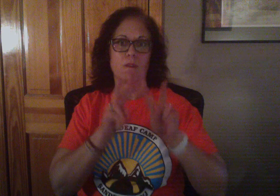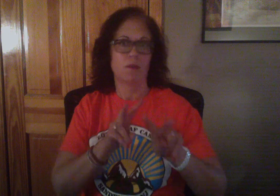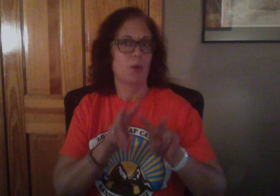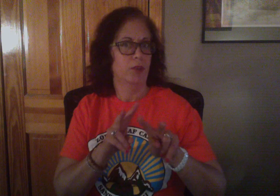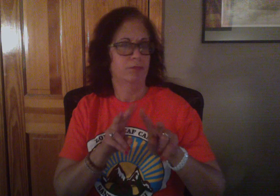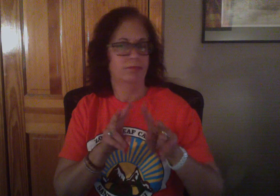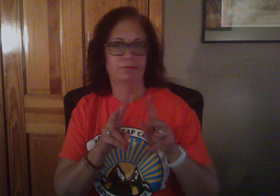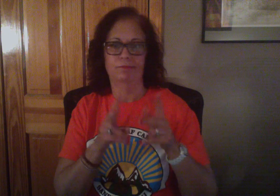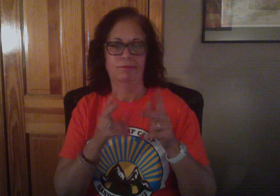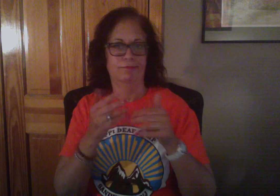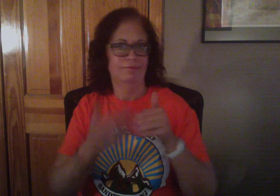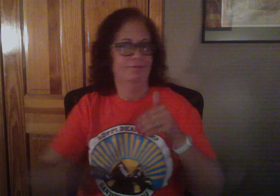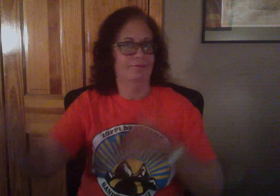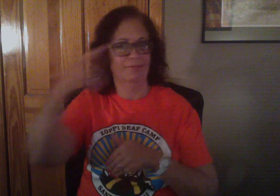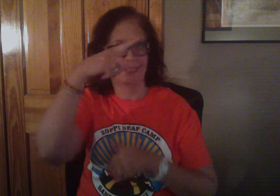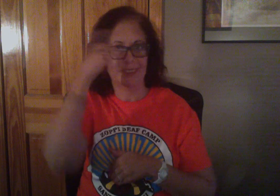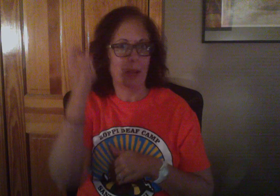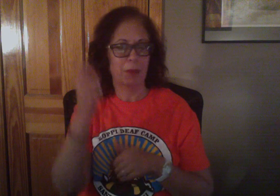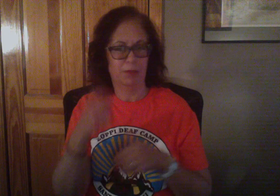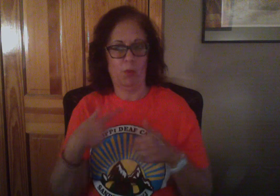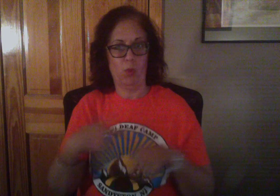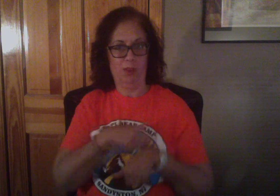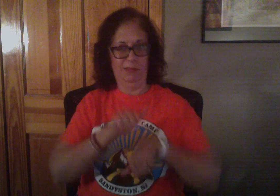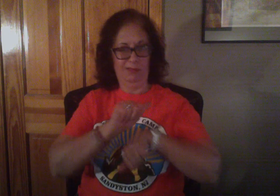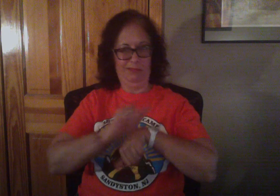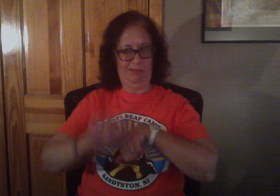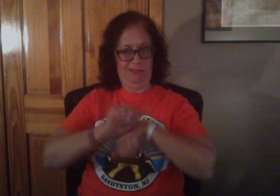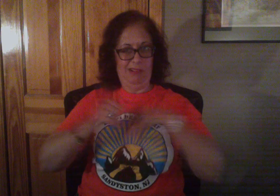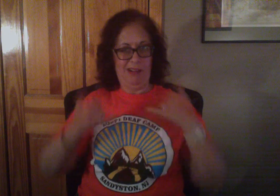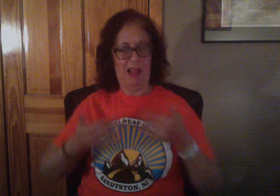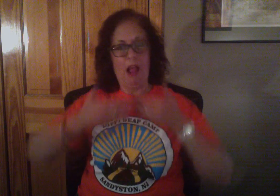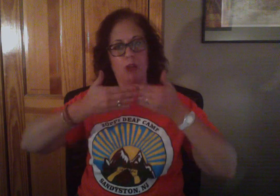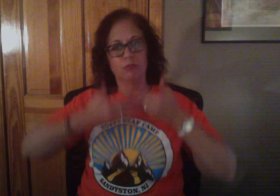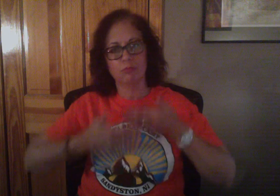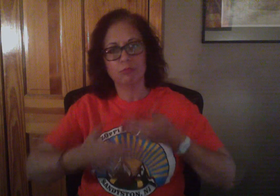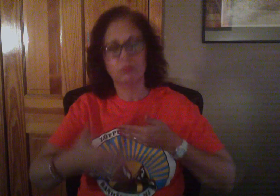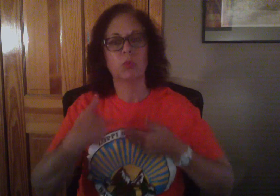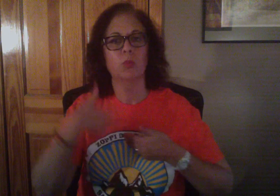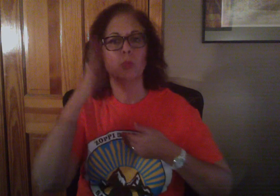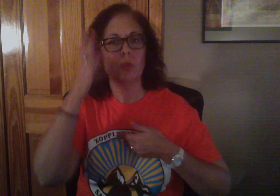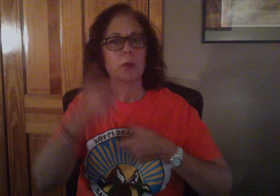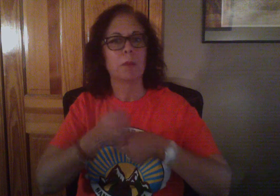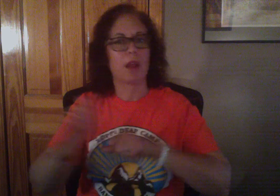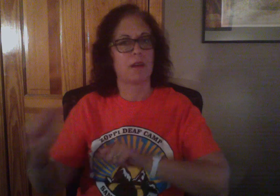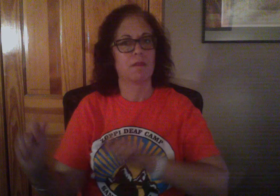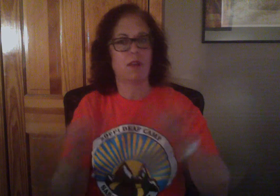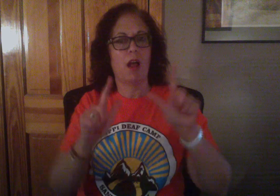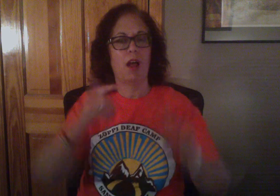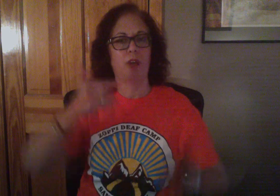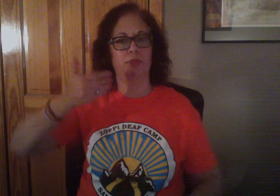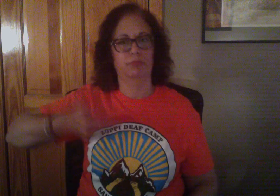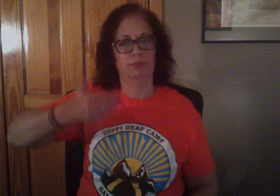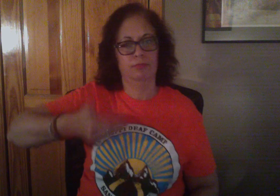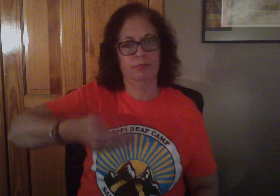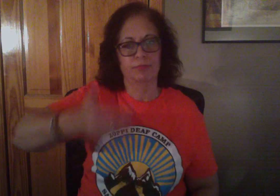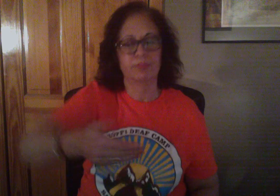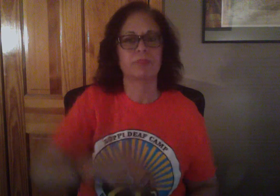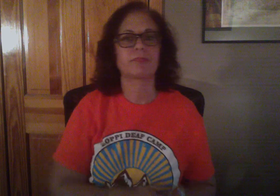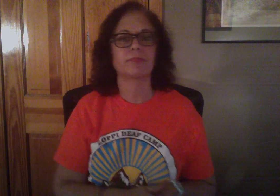We look forward to having next year summer camp. We will prepare accordingly We will make new next vlogs.